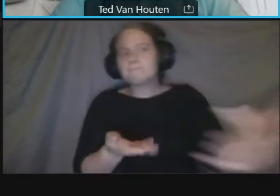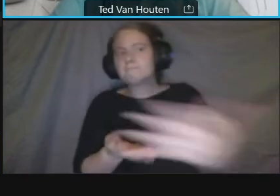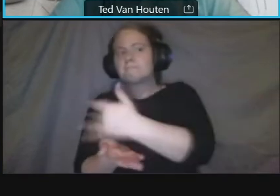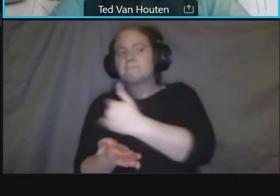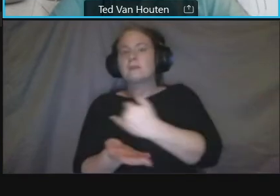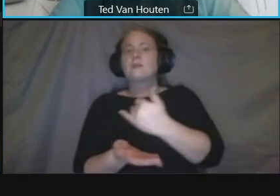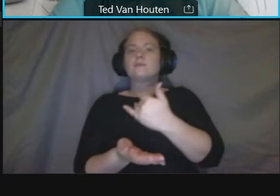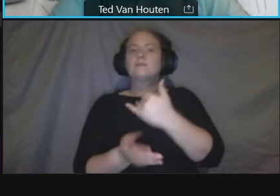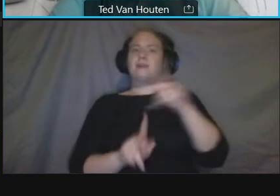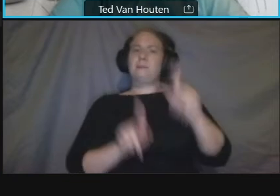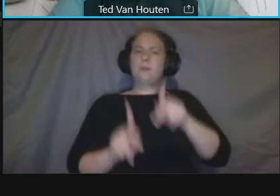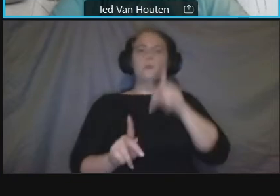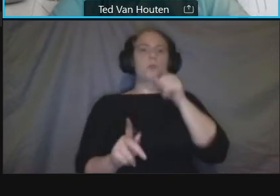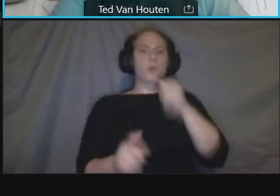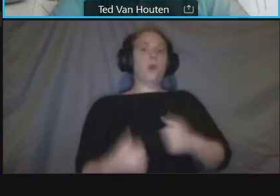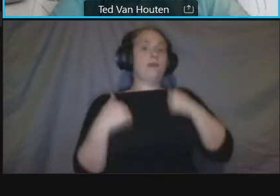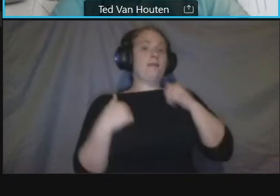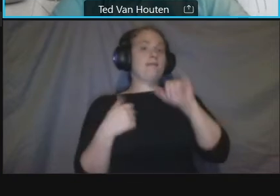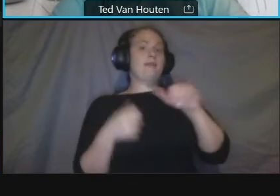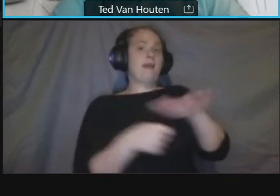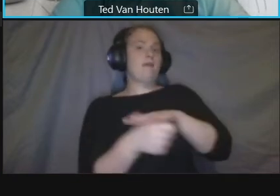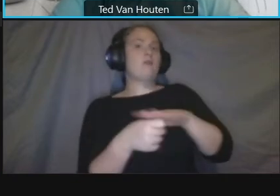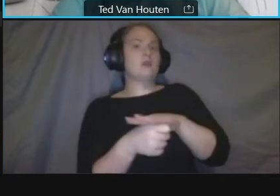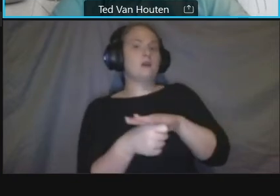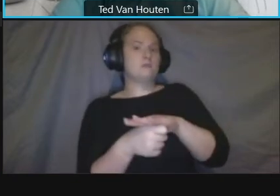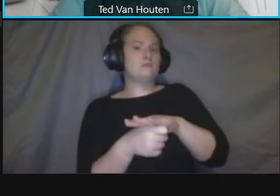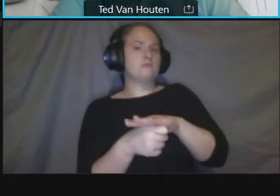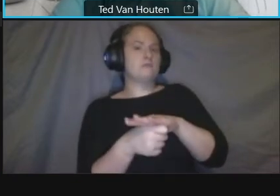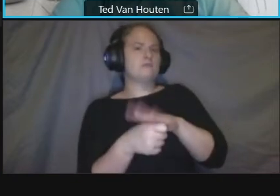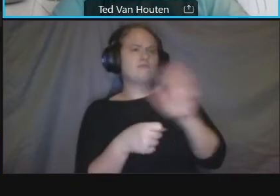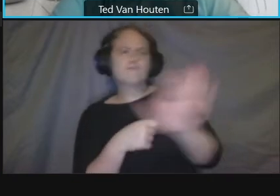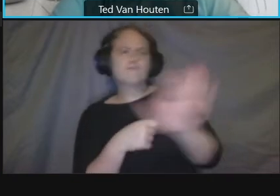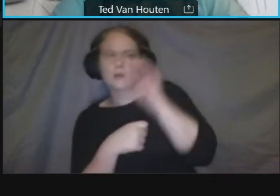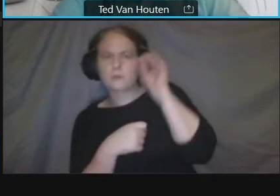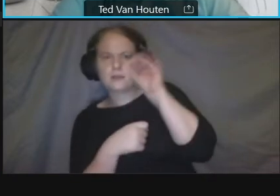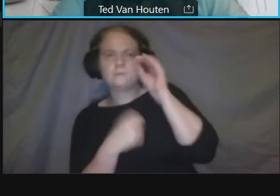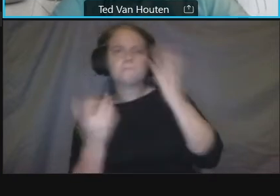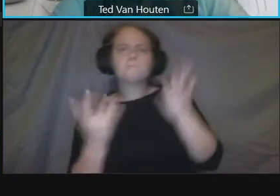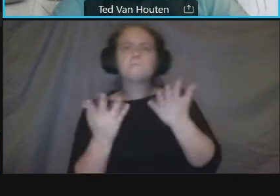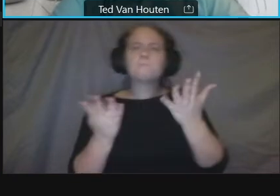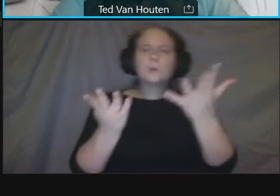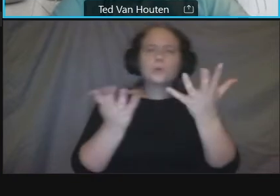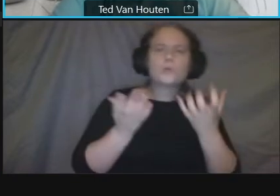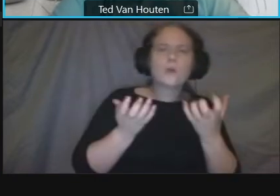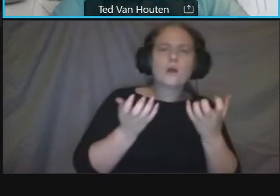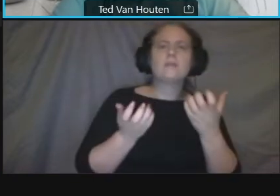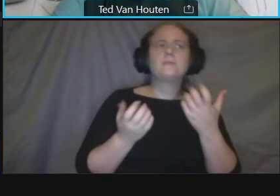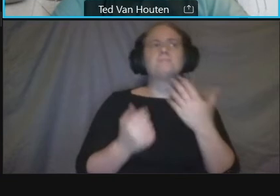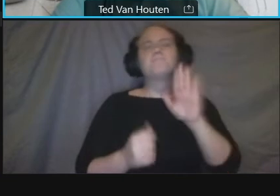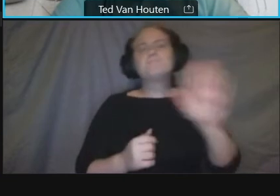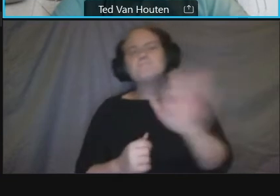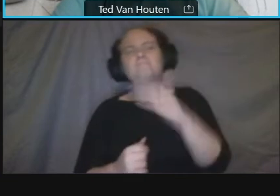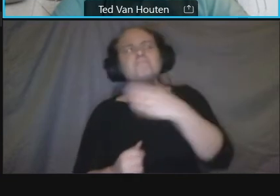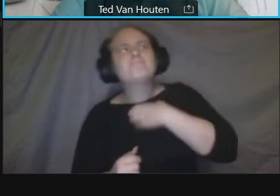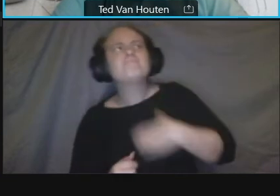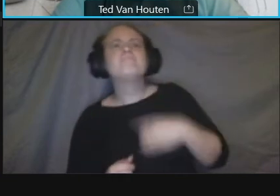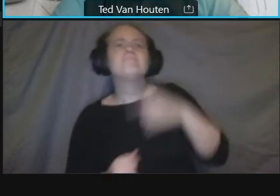um we'll see if it works in our uh toolbox of um standard materials and you know that's